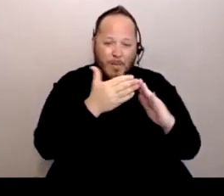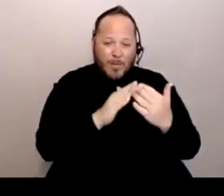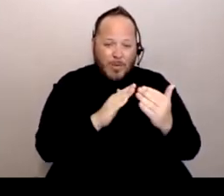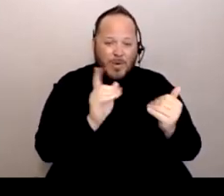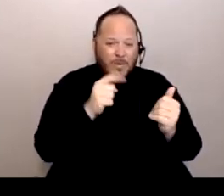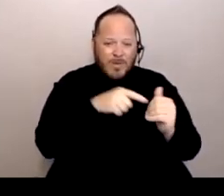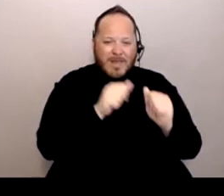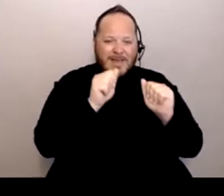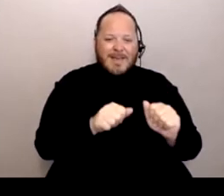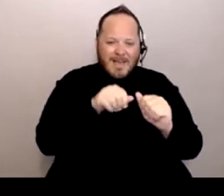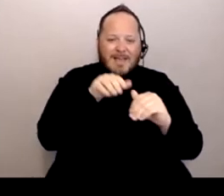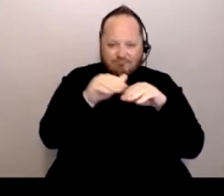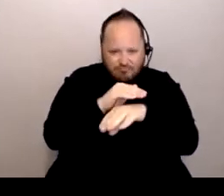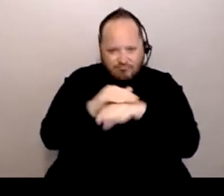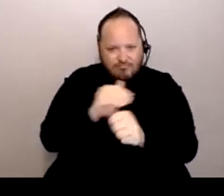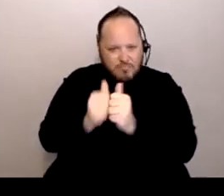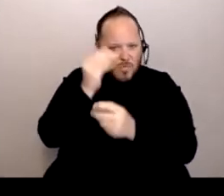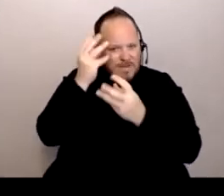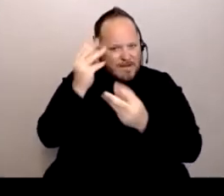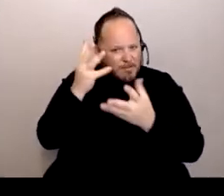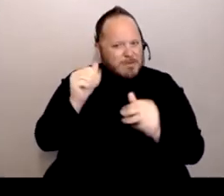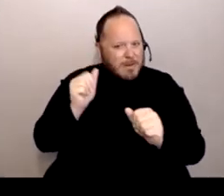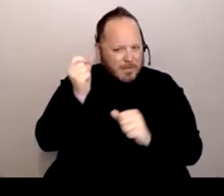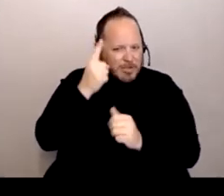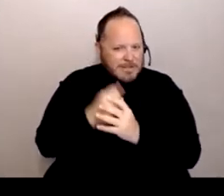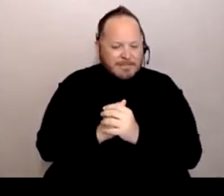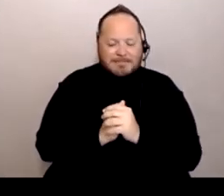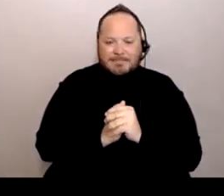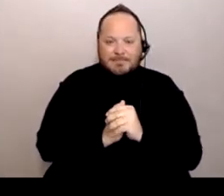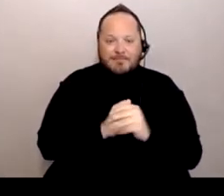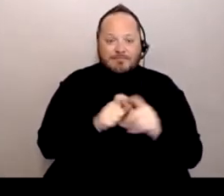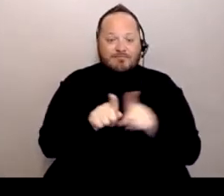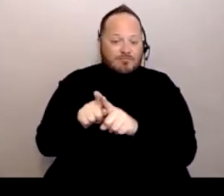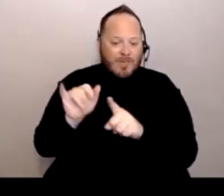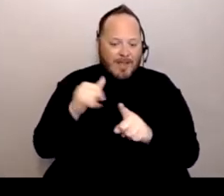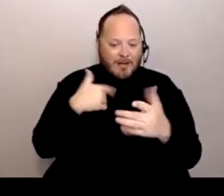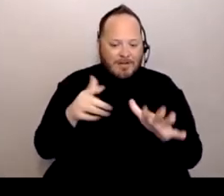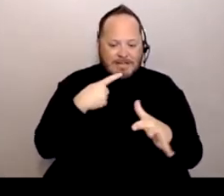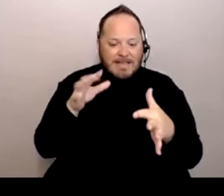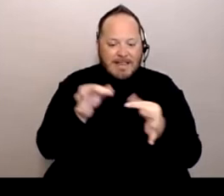and be able to understand. But then, like I said, also language and technology.